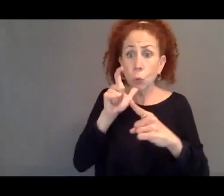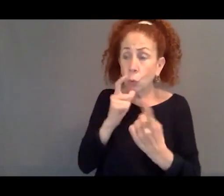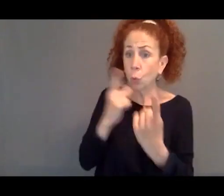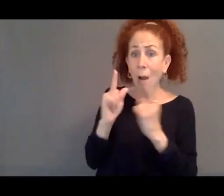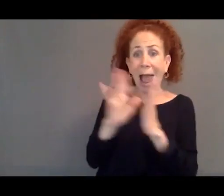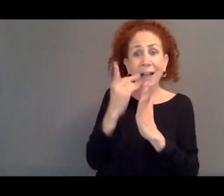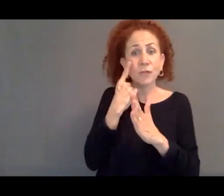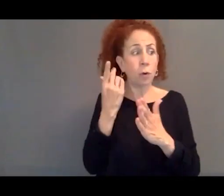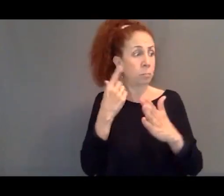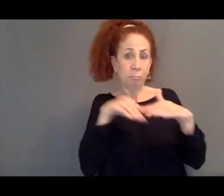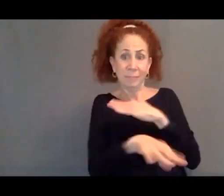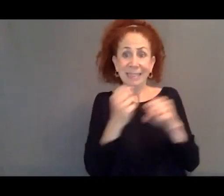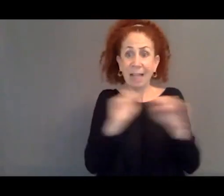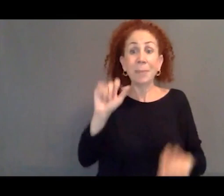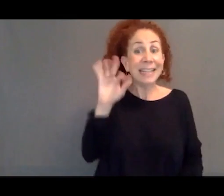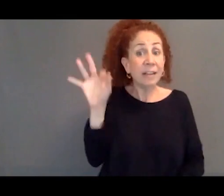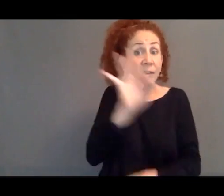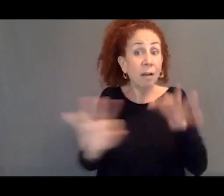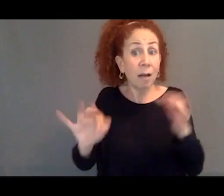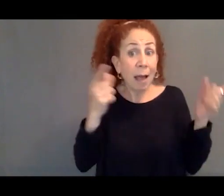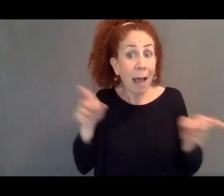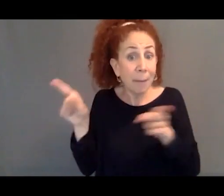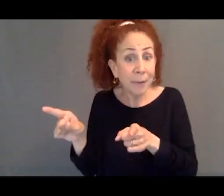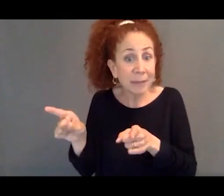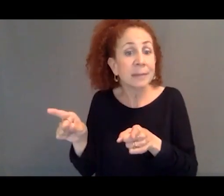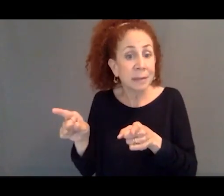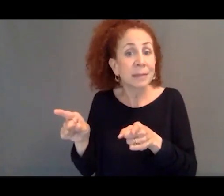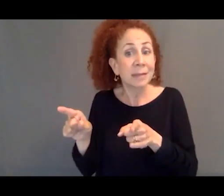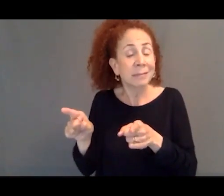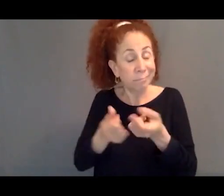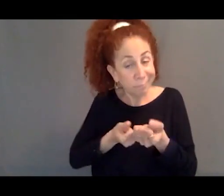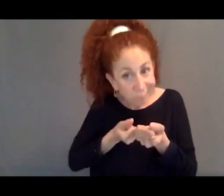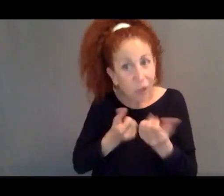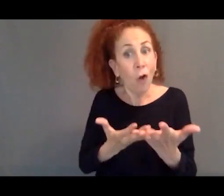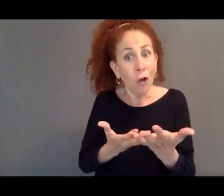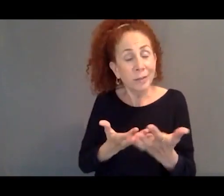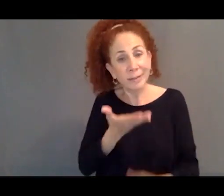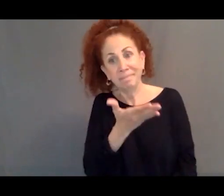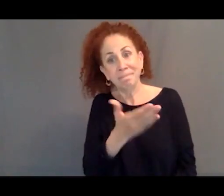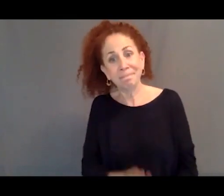if the price for that is that it triggers